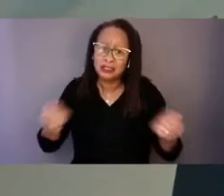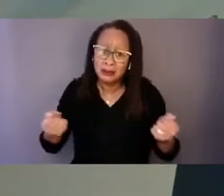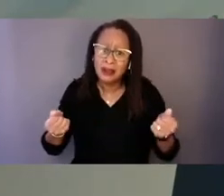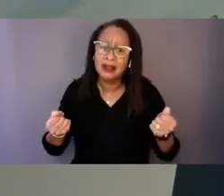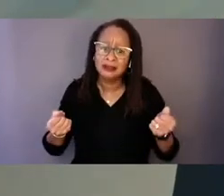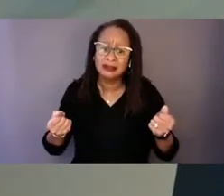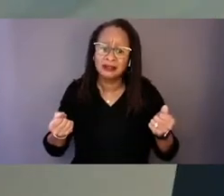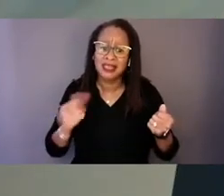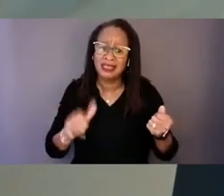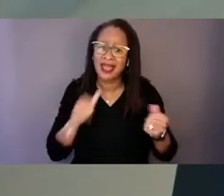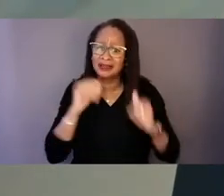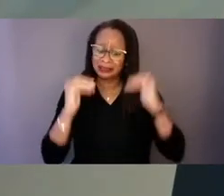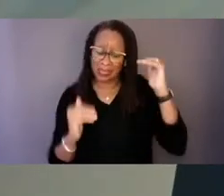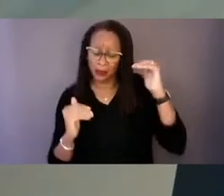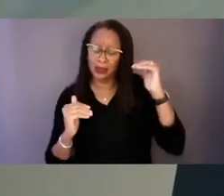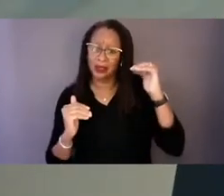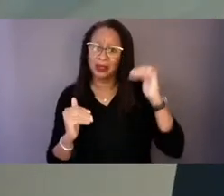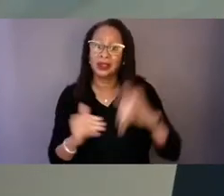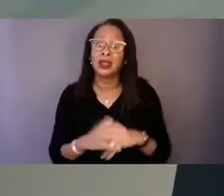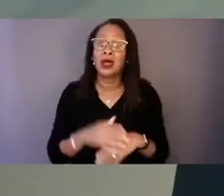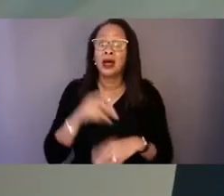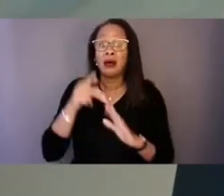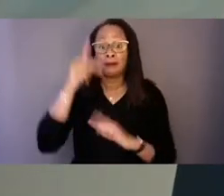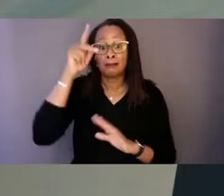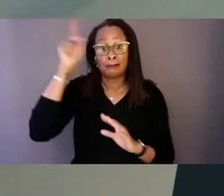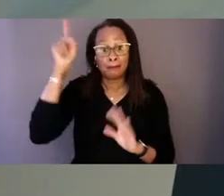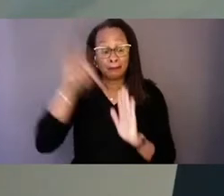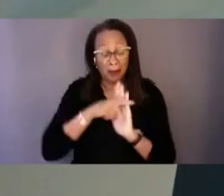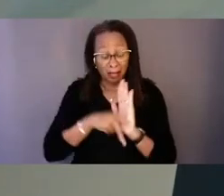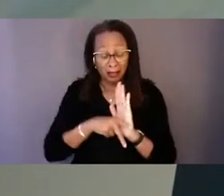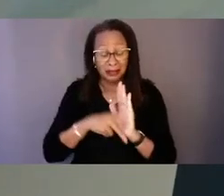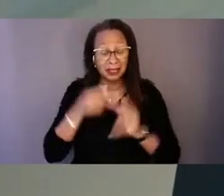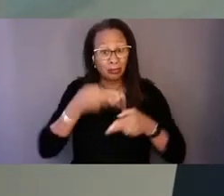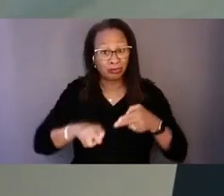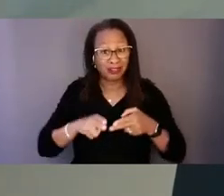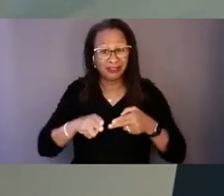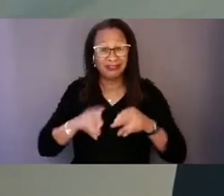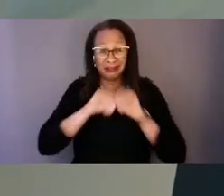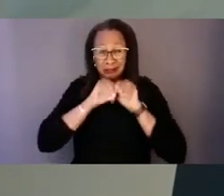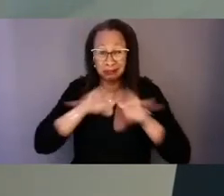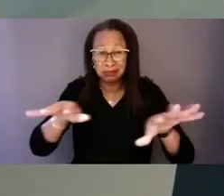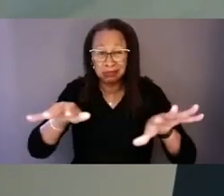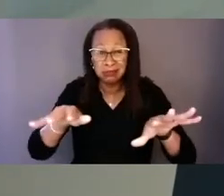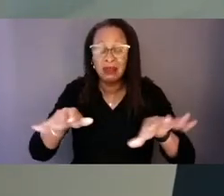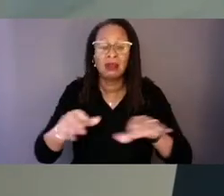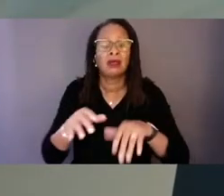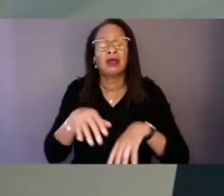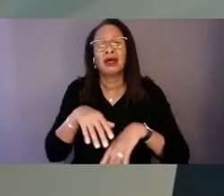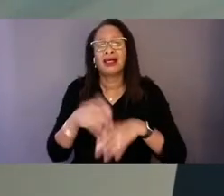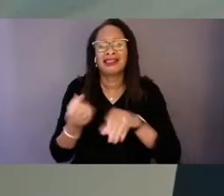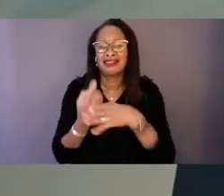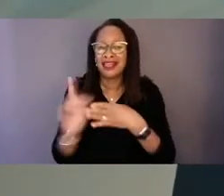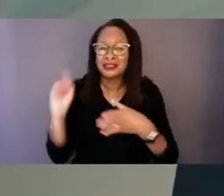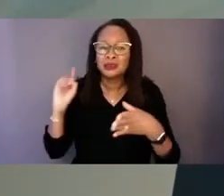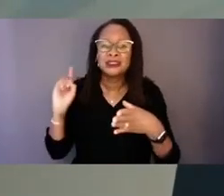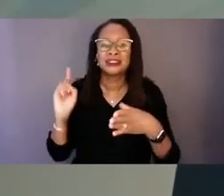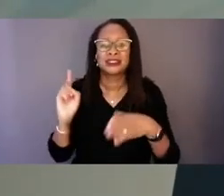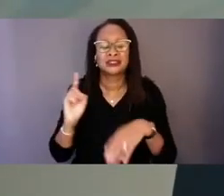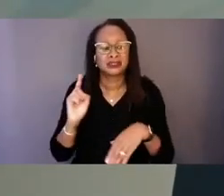The policy brief that was released last week has set the foundation, with realistic and actionable recommendations